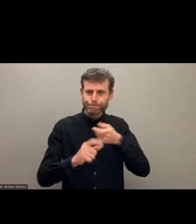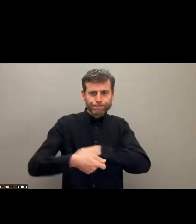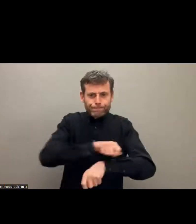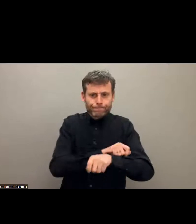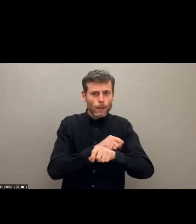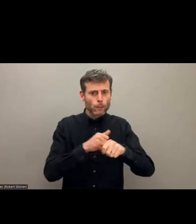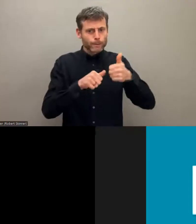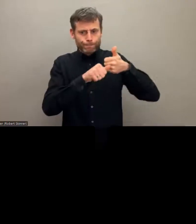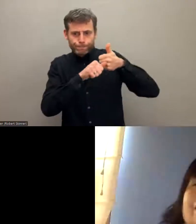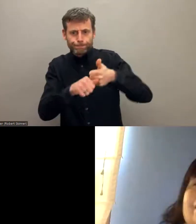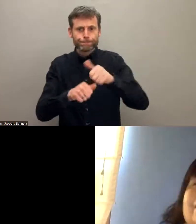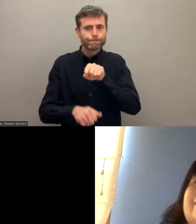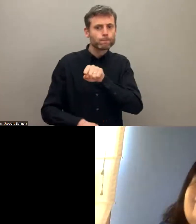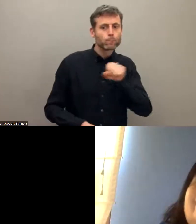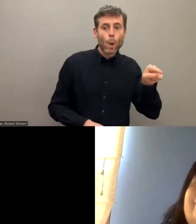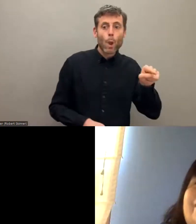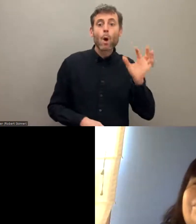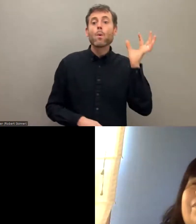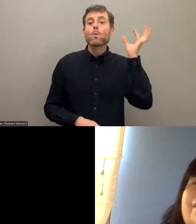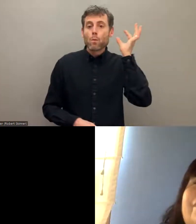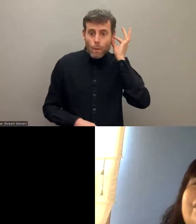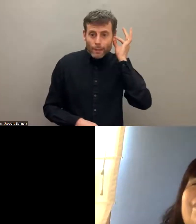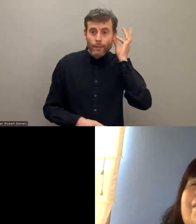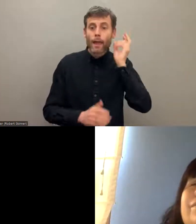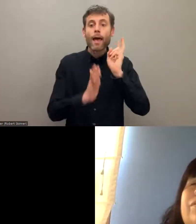indigenous women with disabilities. OK, it's very important and